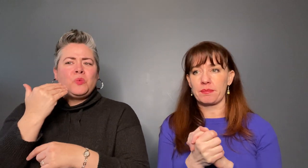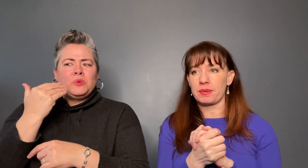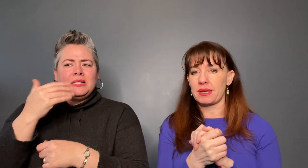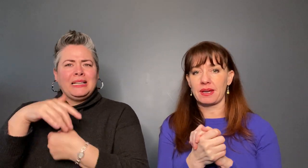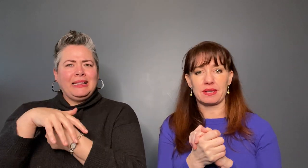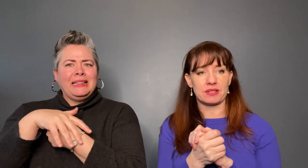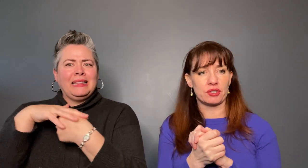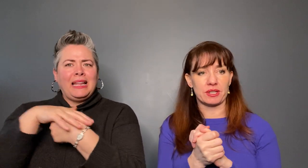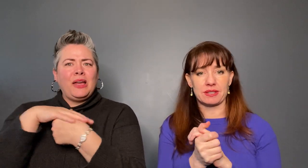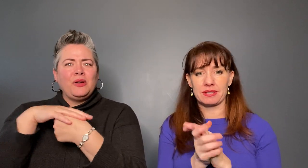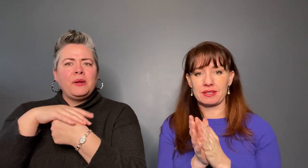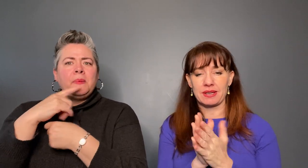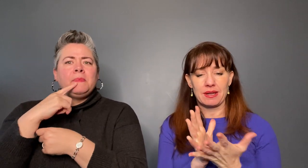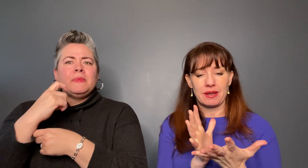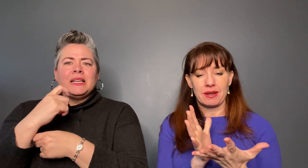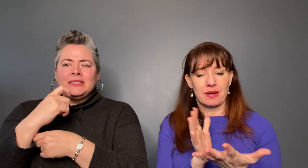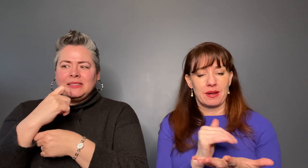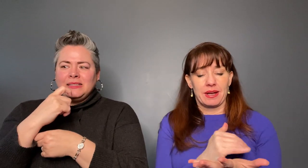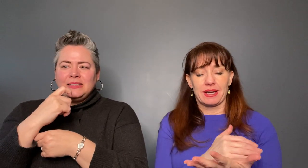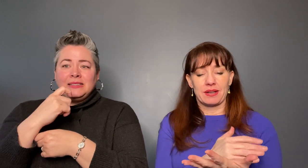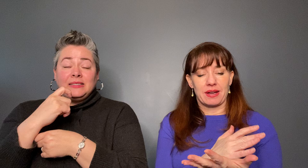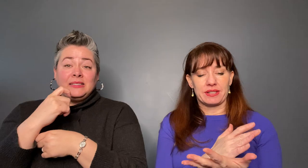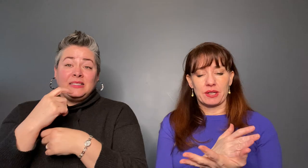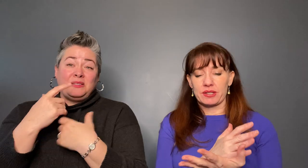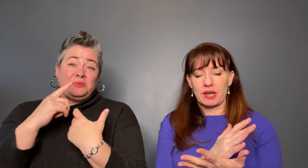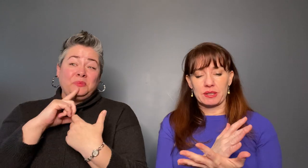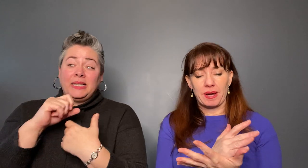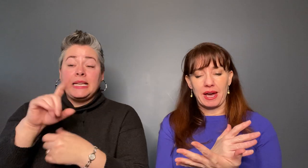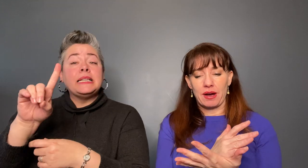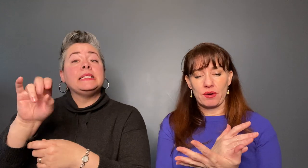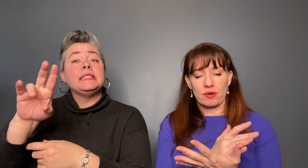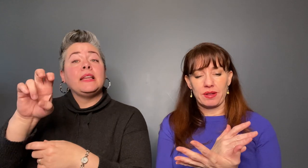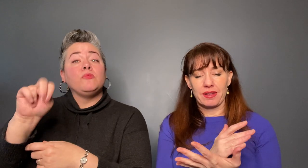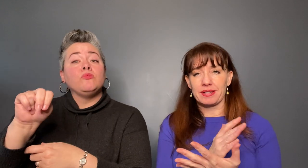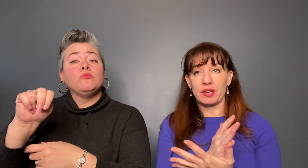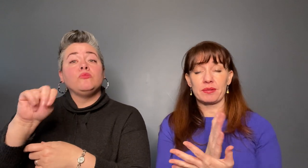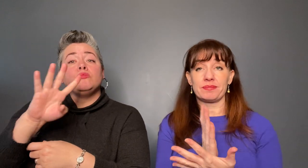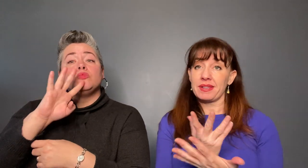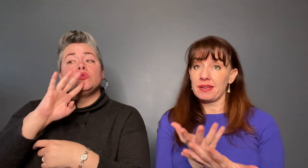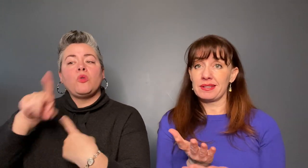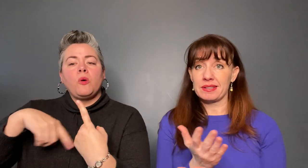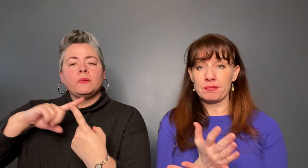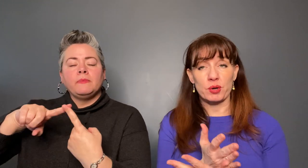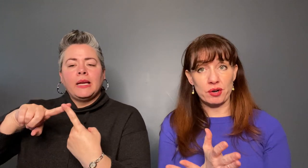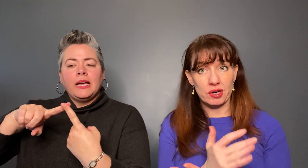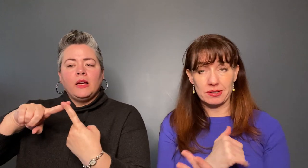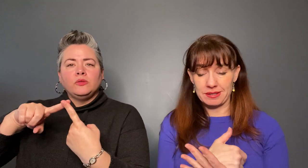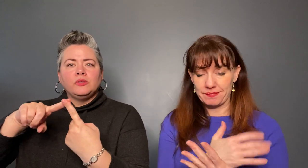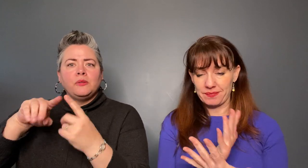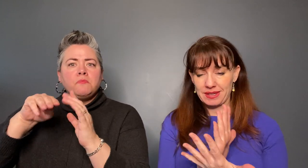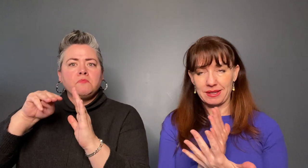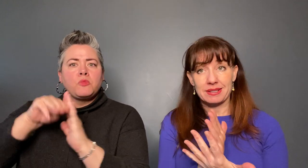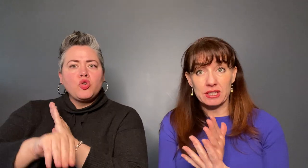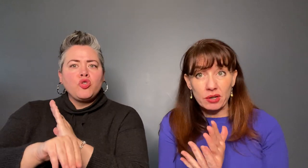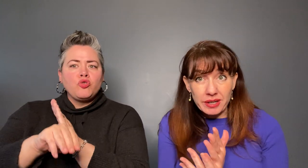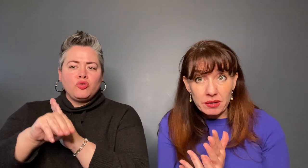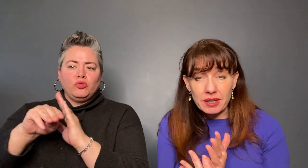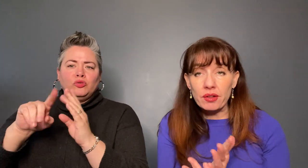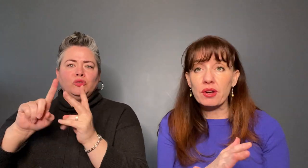just how Darren talks about how murderers, serial killers, where